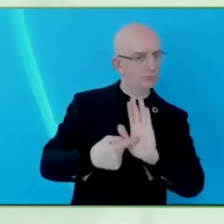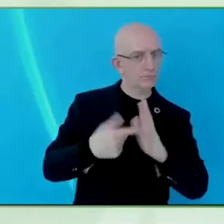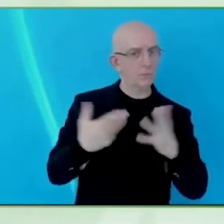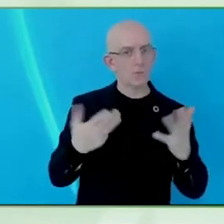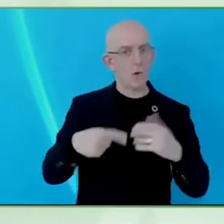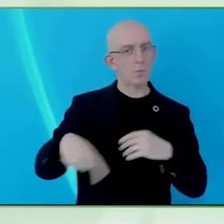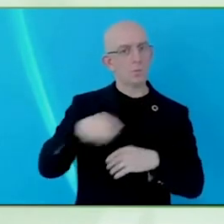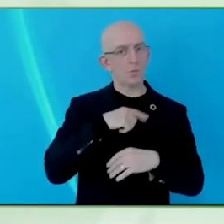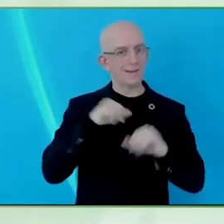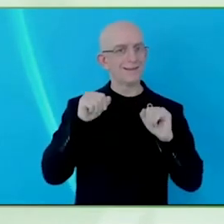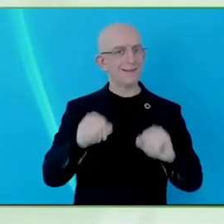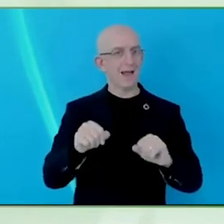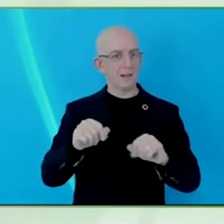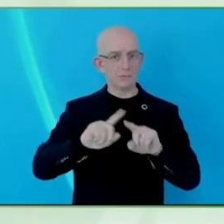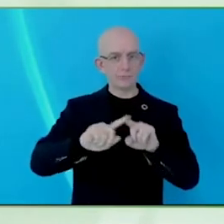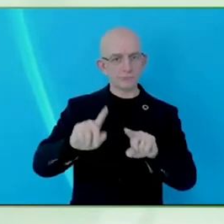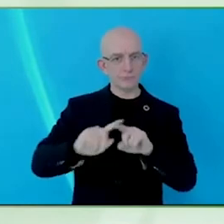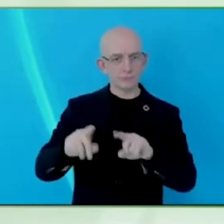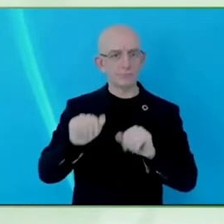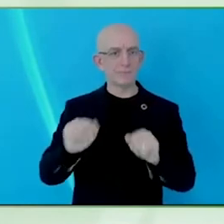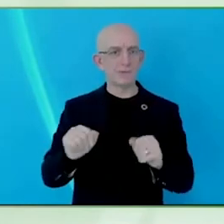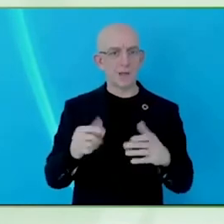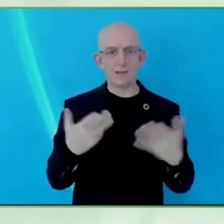community having an awareness and we are doing our best.